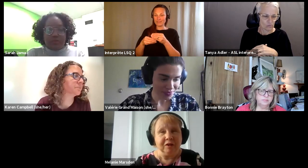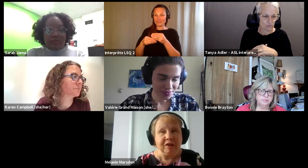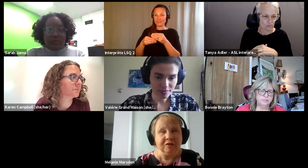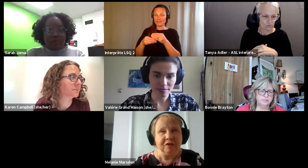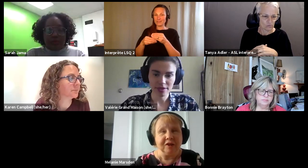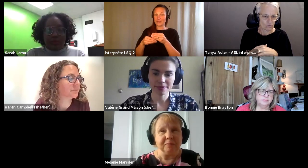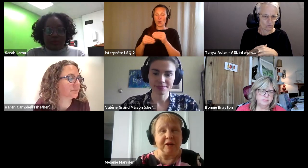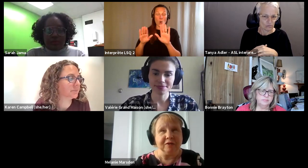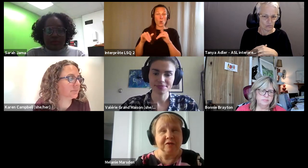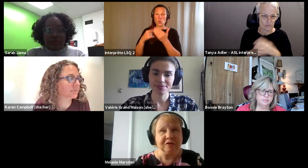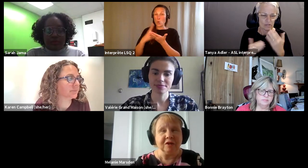Melanie Marsden: and take you to the other panelists.